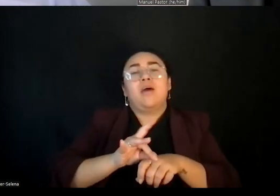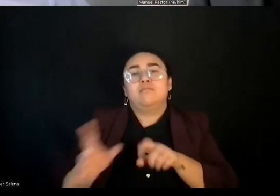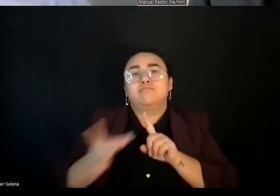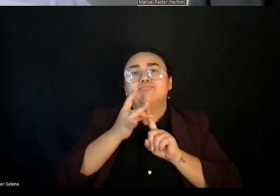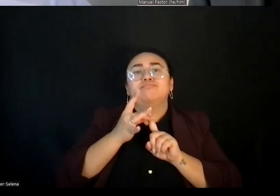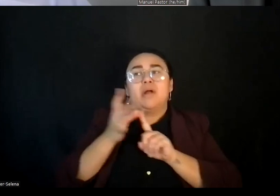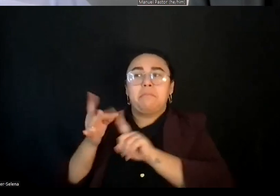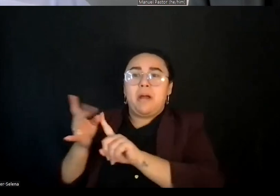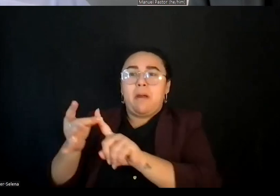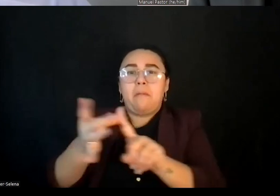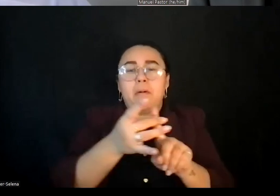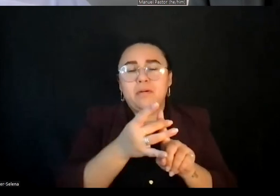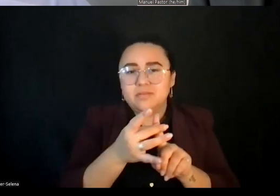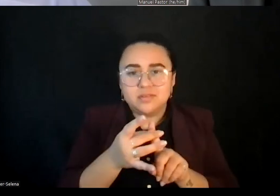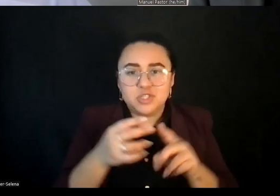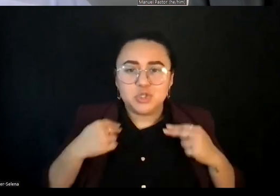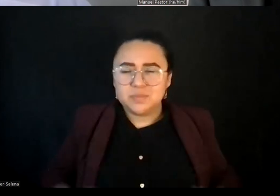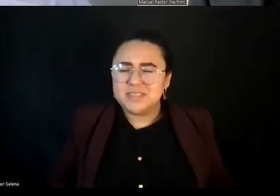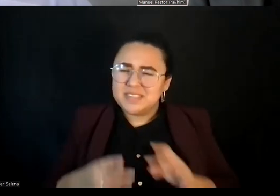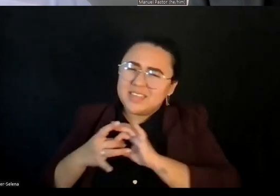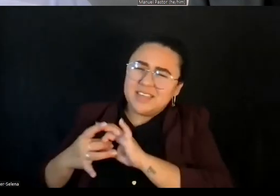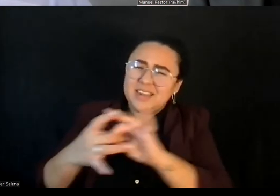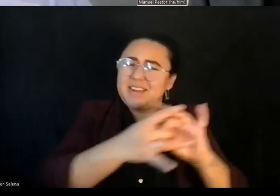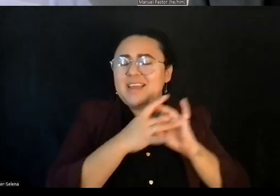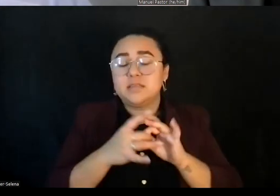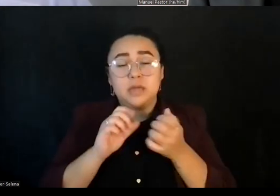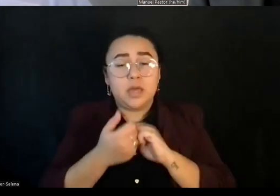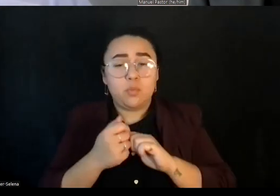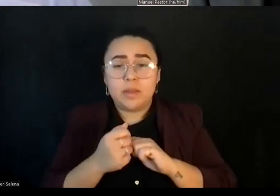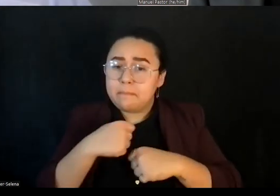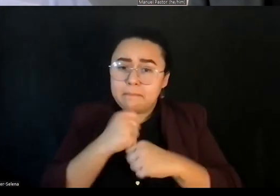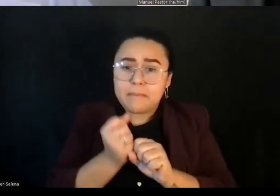And how do we actually create systems and structures to honor that and live that, not